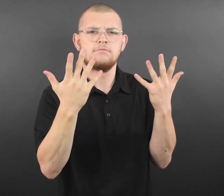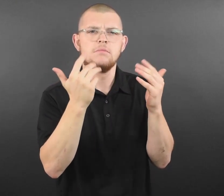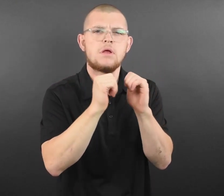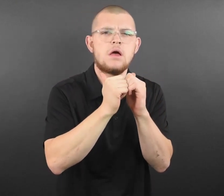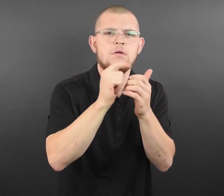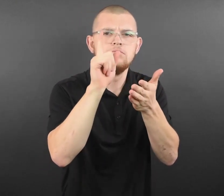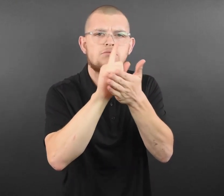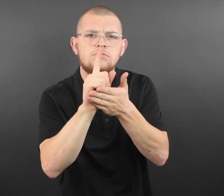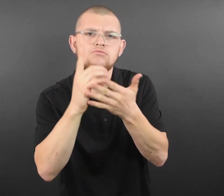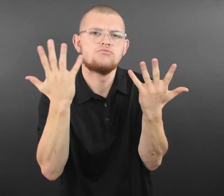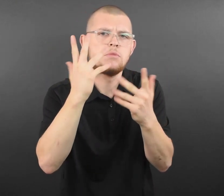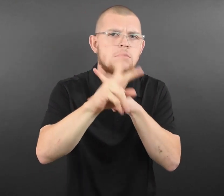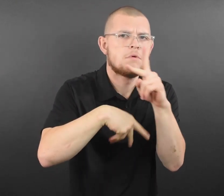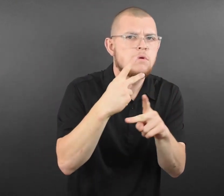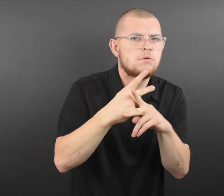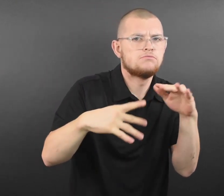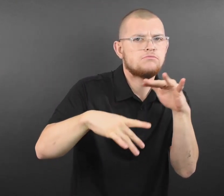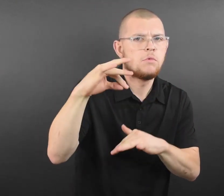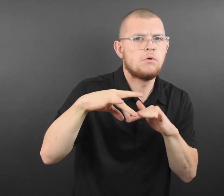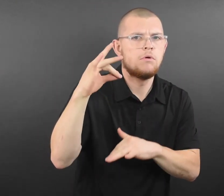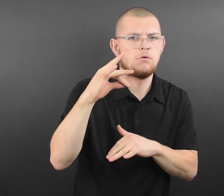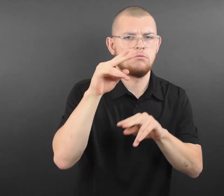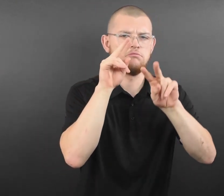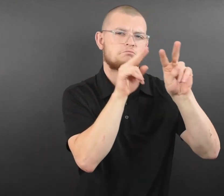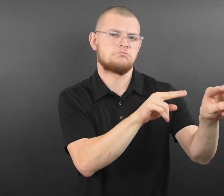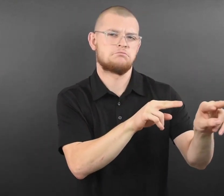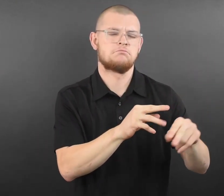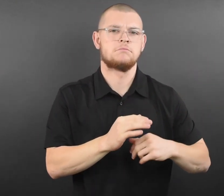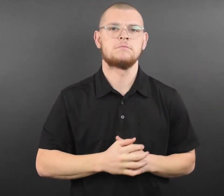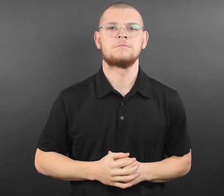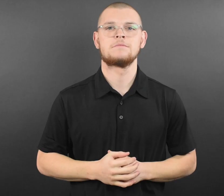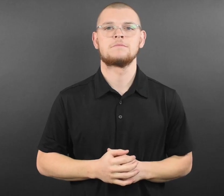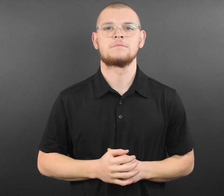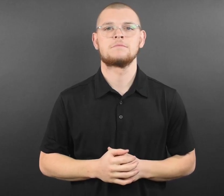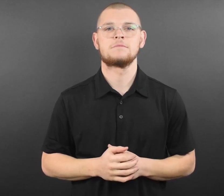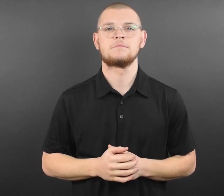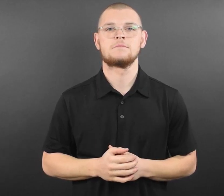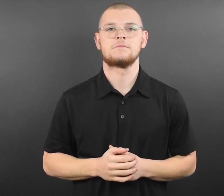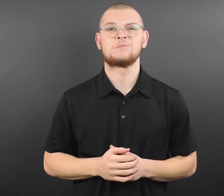Minnesota experiences will be divided up and drawn across all five drawing weeks